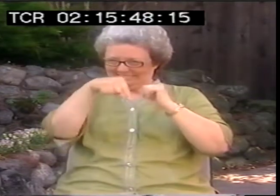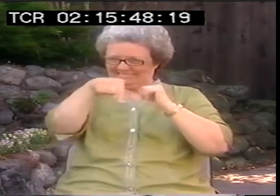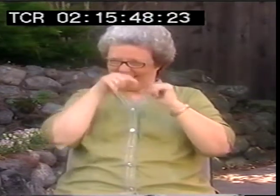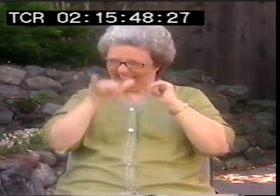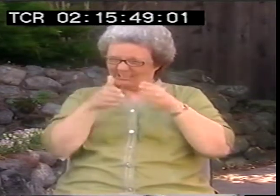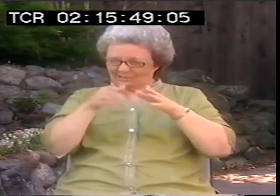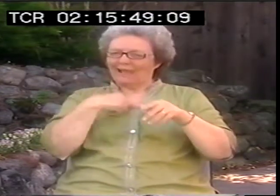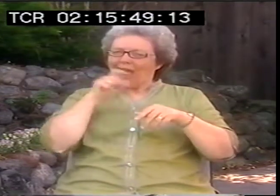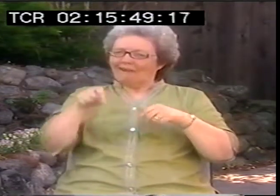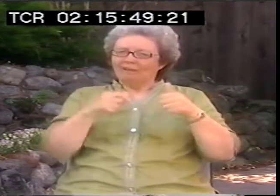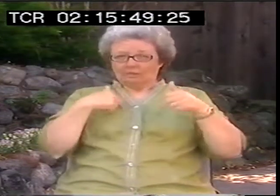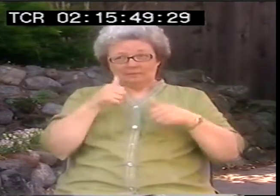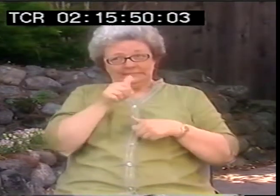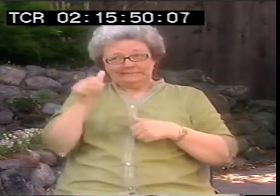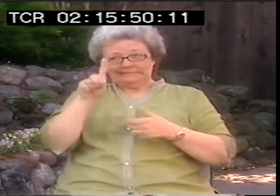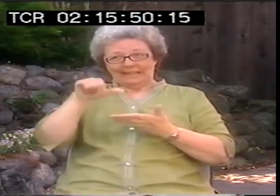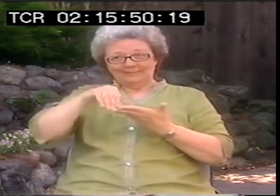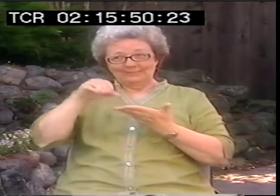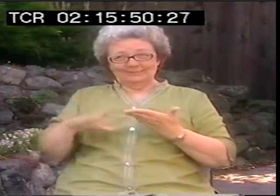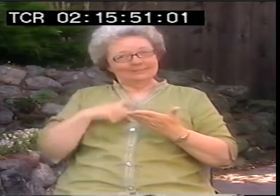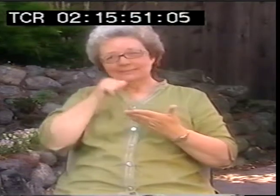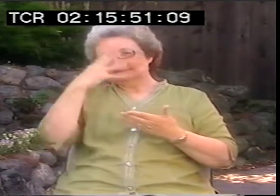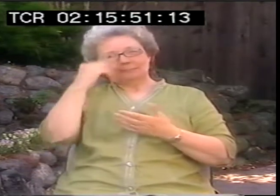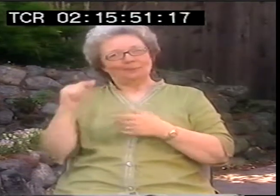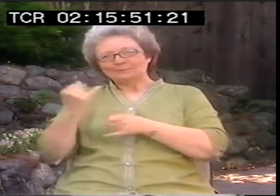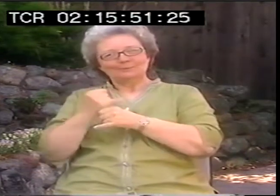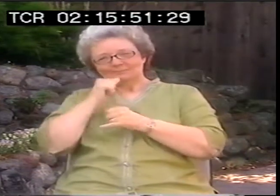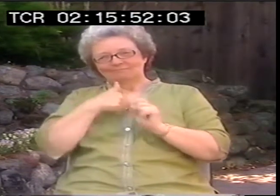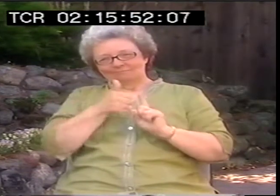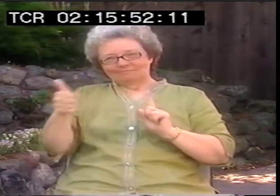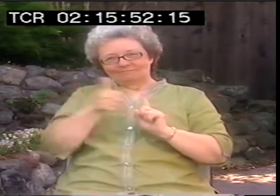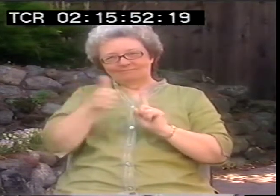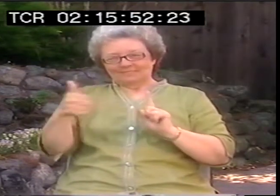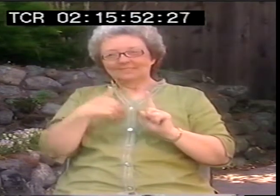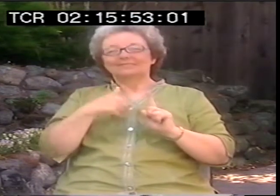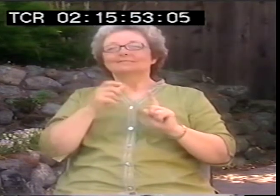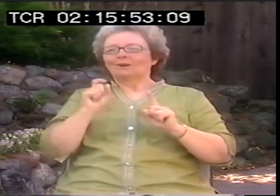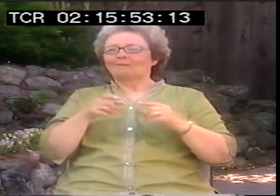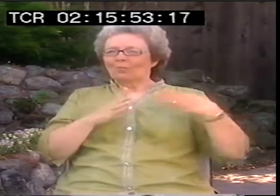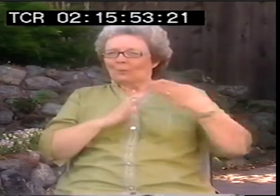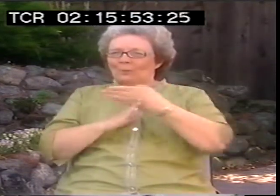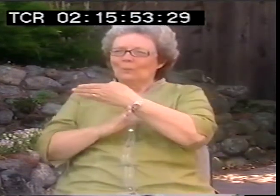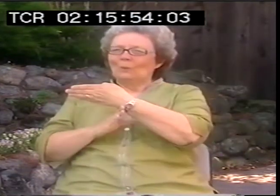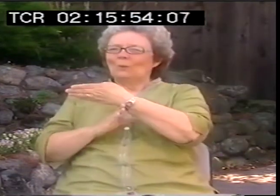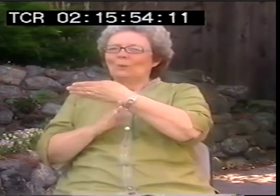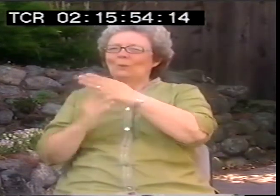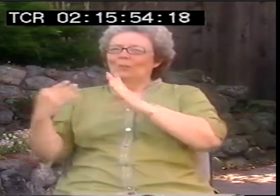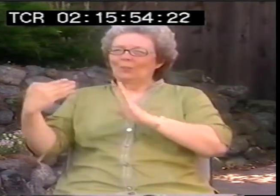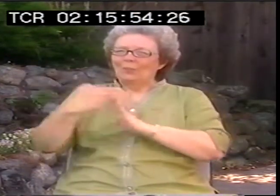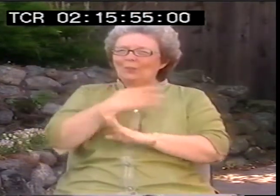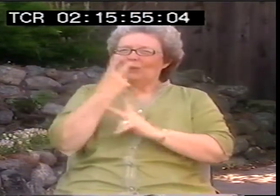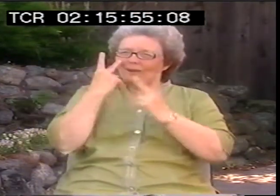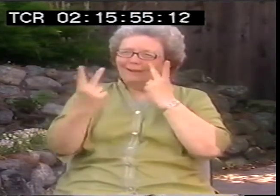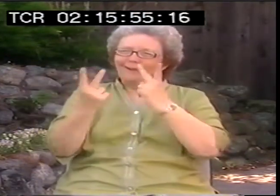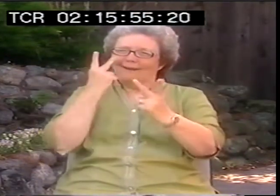lots of demonstrations. I was a day school student. I didn't stay overnight in the dorms. I had to walk right across that street and right